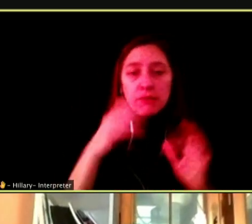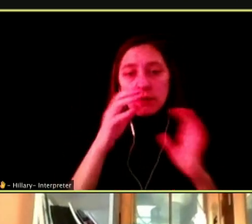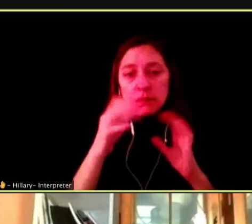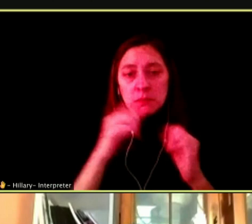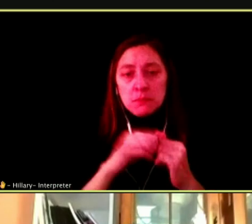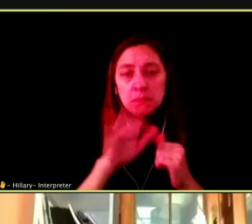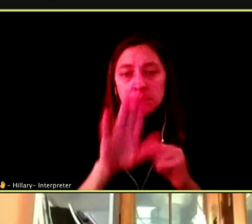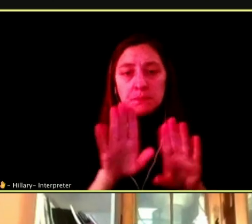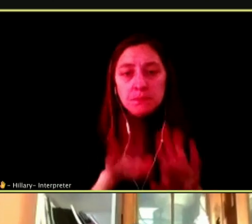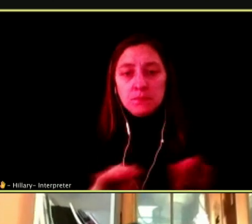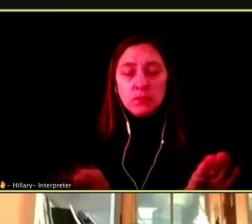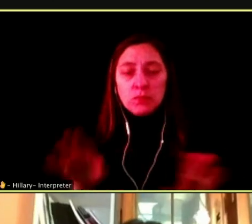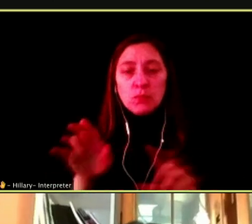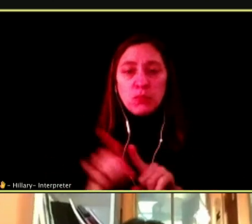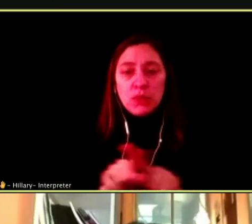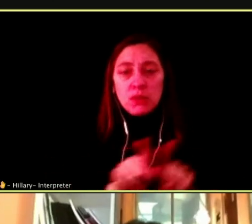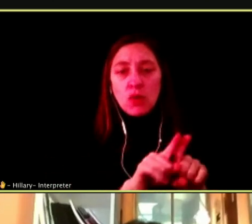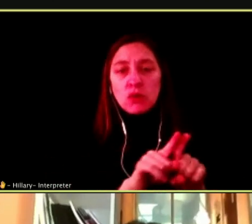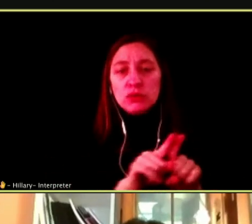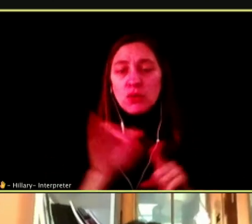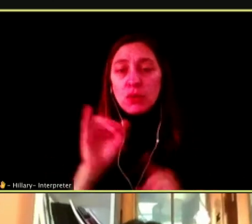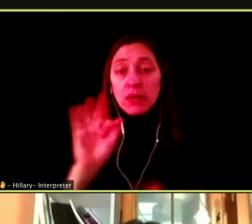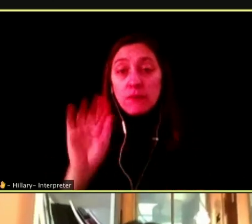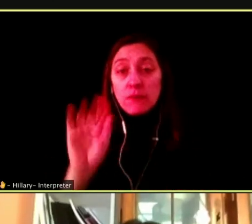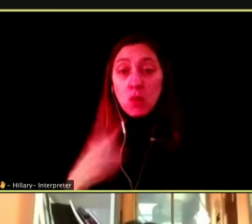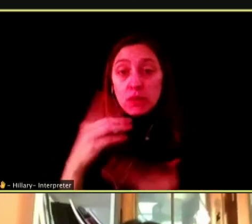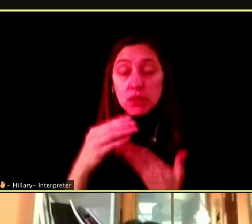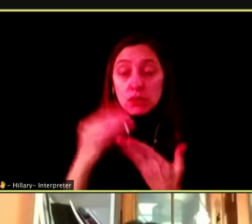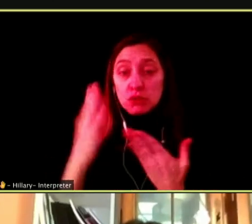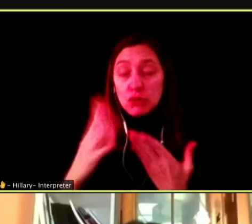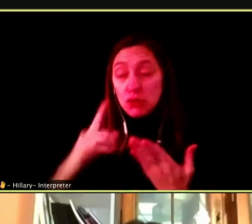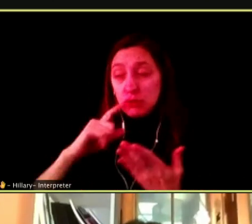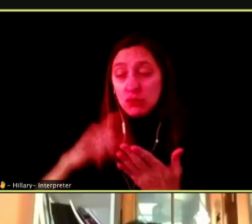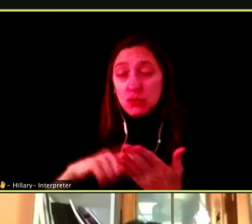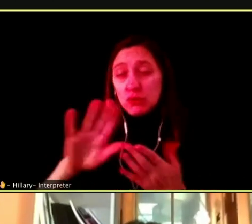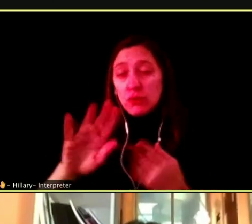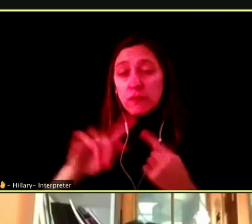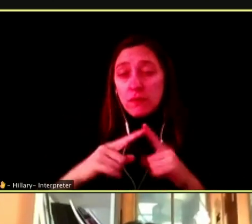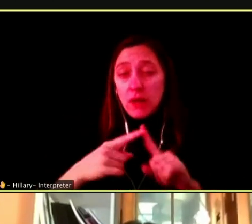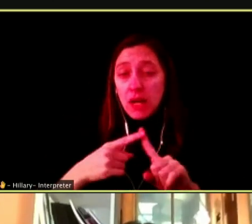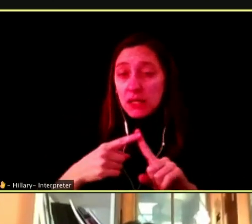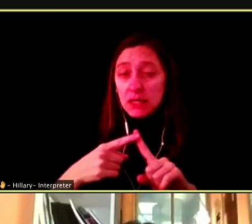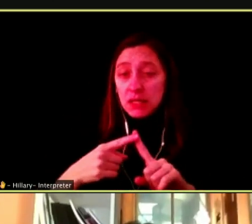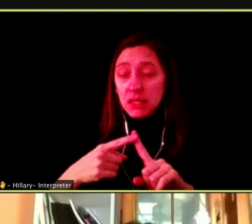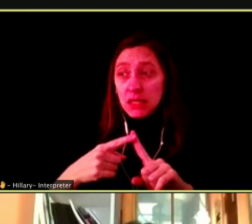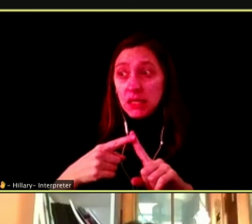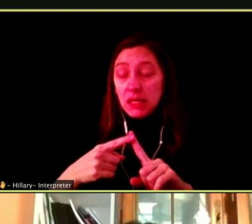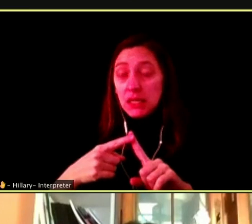CHILD BUT ALSO IF YOU'RE JUST A STUDENT. IF YOU NOTICE YOUR FRIEND IS STARTING ON THIS FREEFALL WITH TOBACCO PRODUCTS, ESPECIALLY